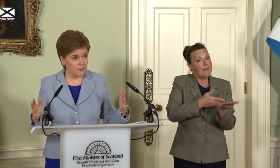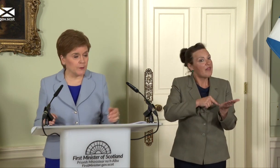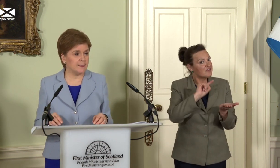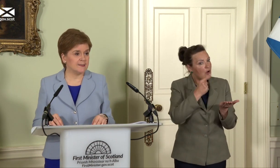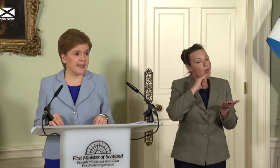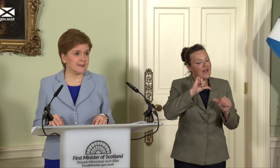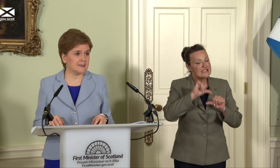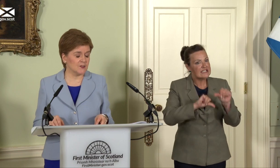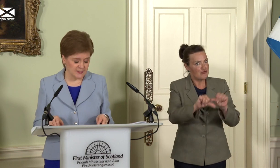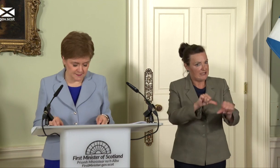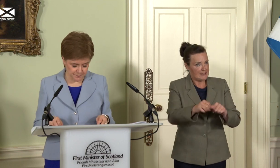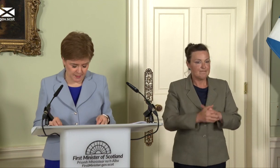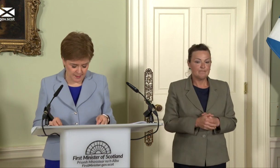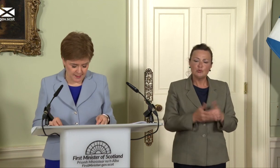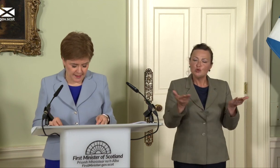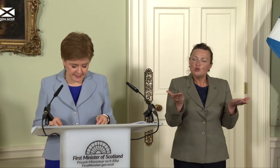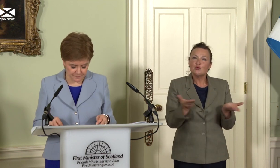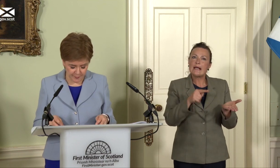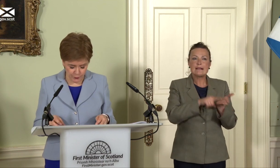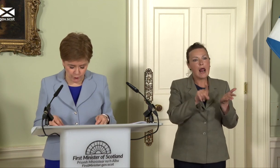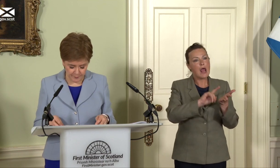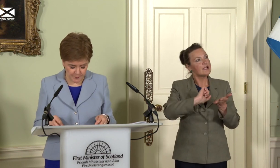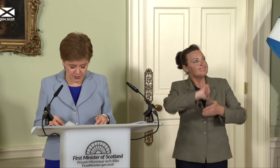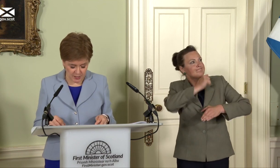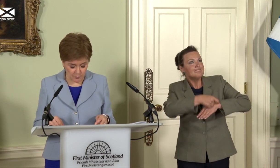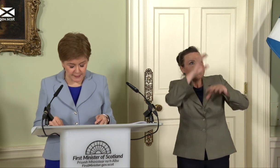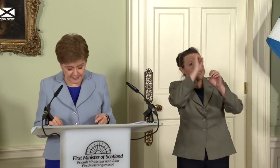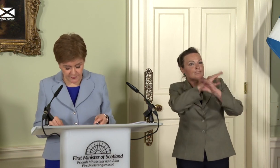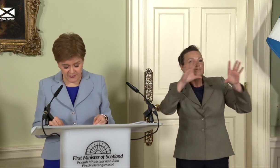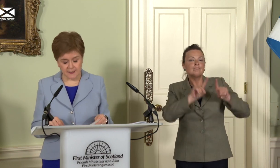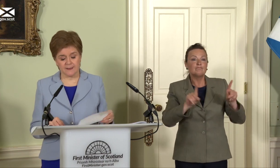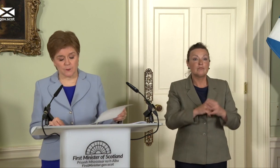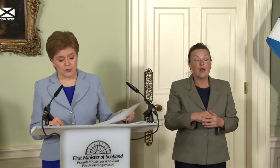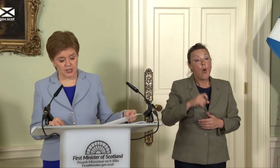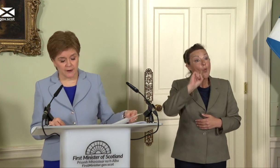we set the scene. I can confirm, though, that papers to come later in the series – and which are